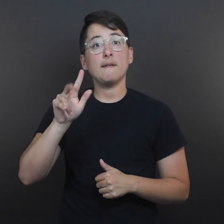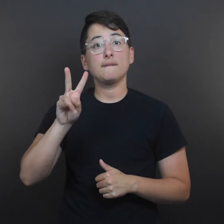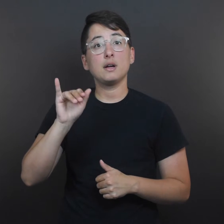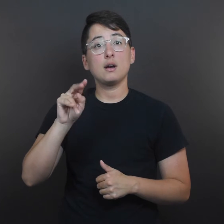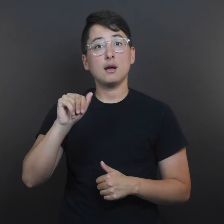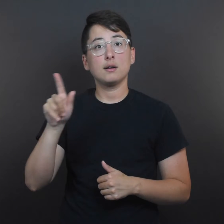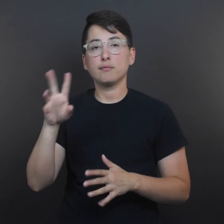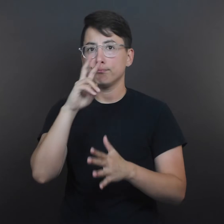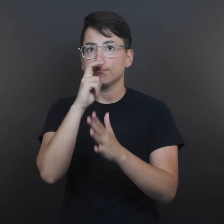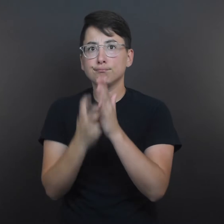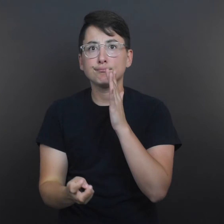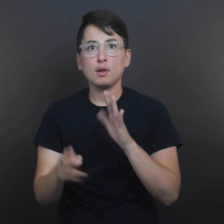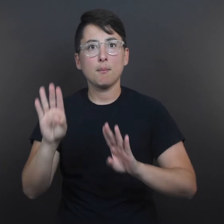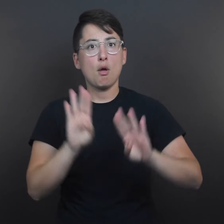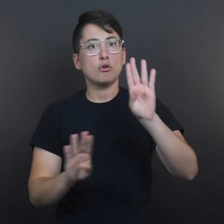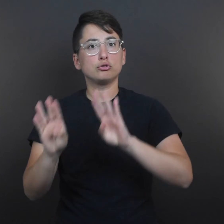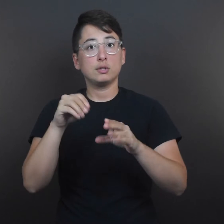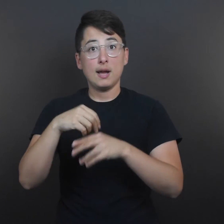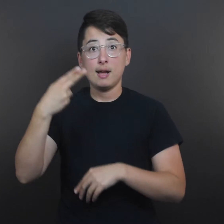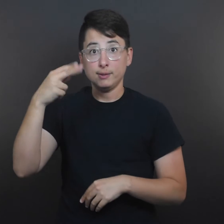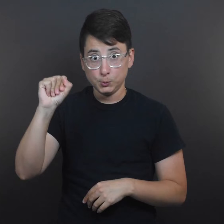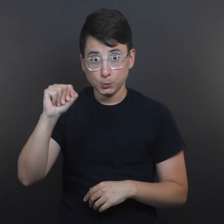Silvina got interested in biology in high school.